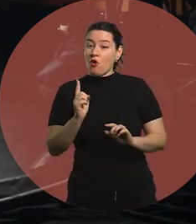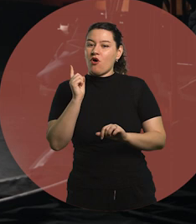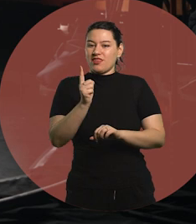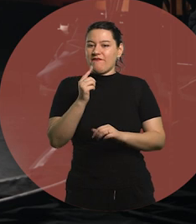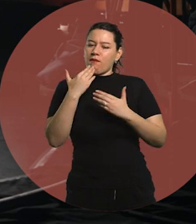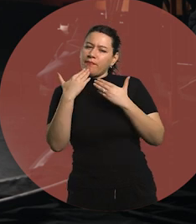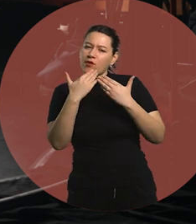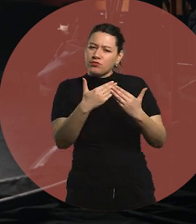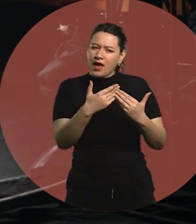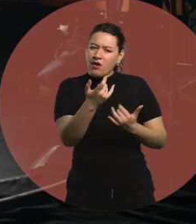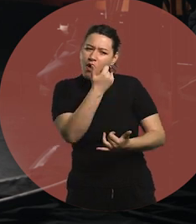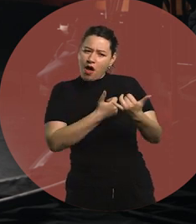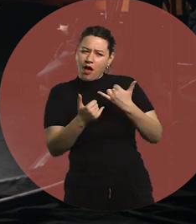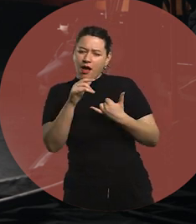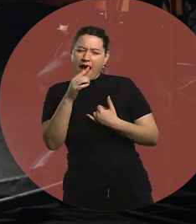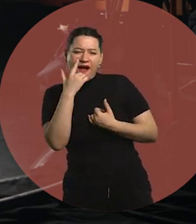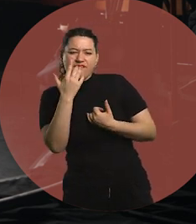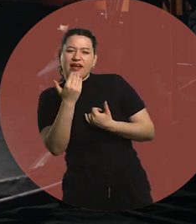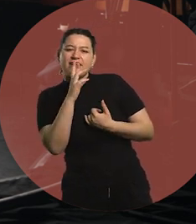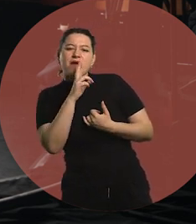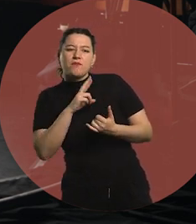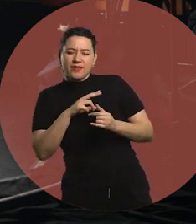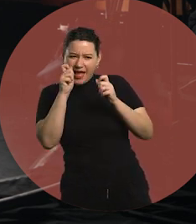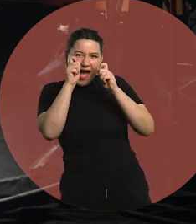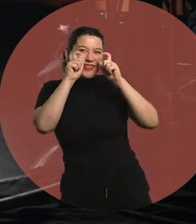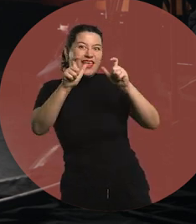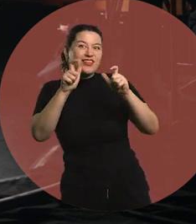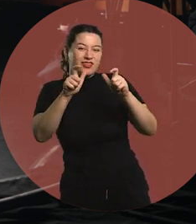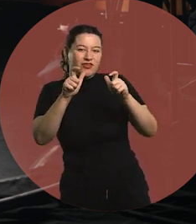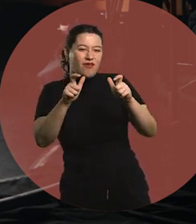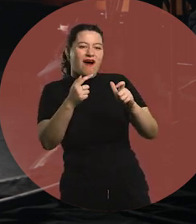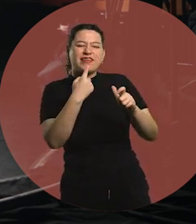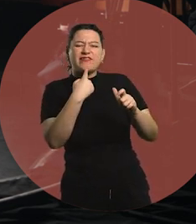And being receptive to what he says.